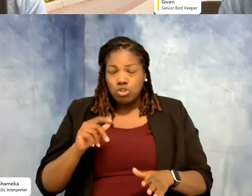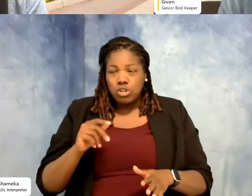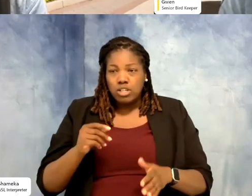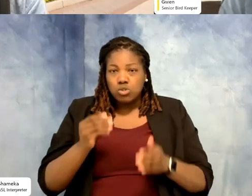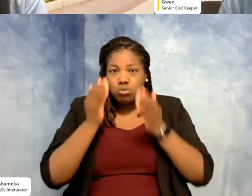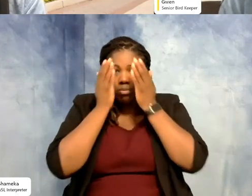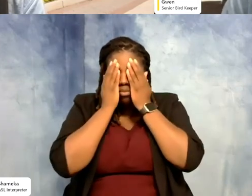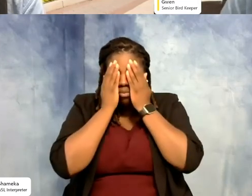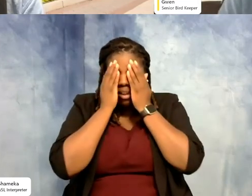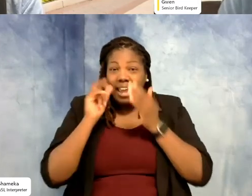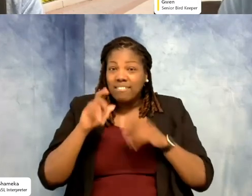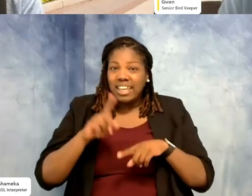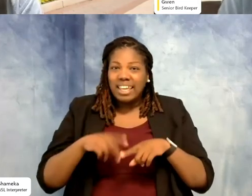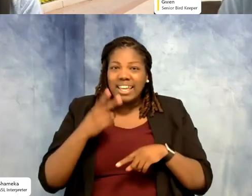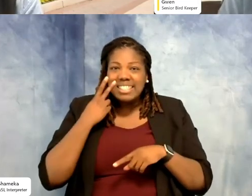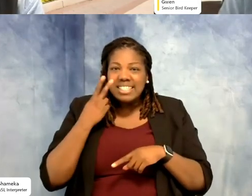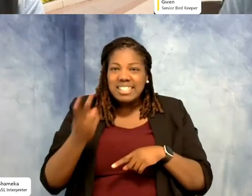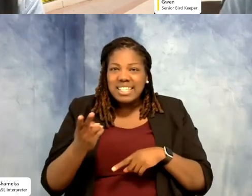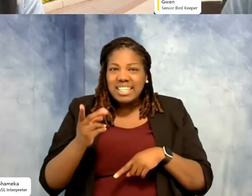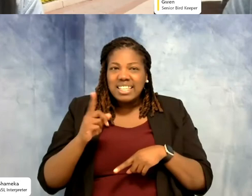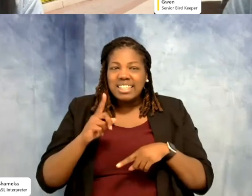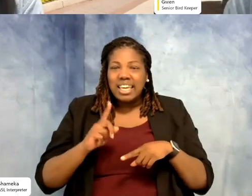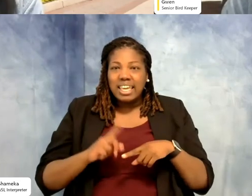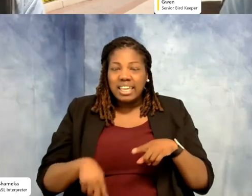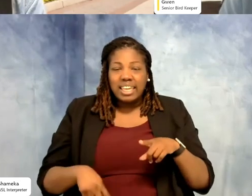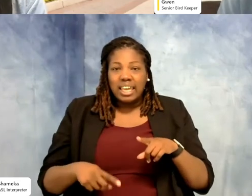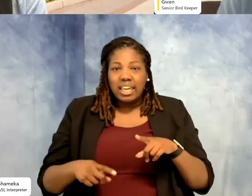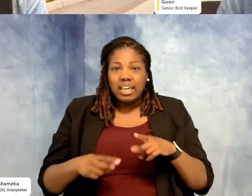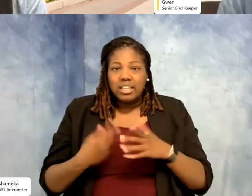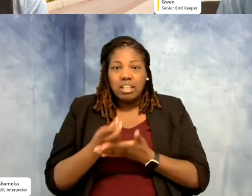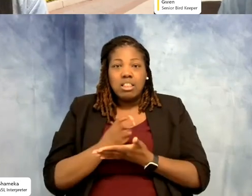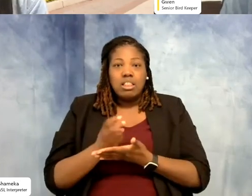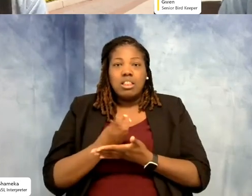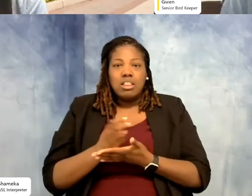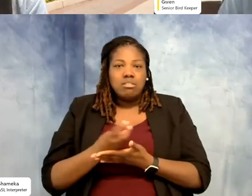If they can't see it coming, they kind of don't want to expect the horrible. We can cover their